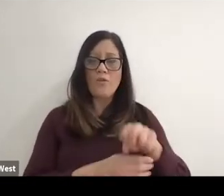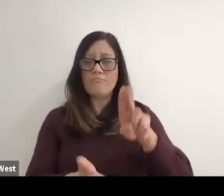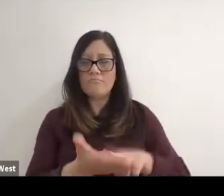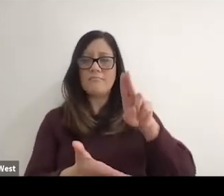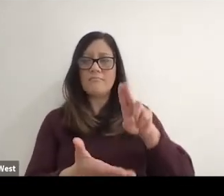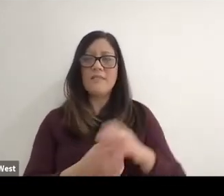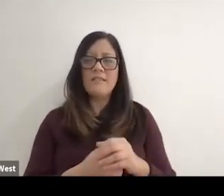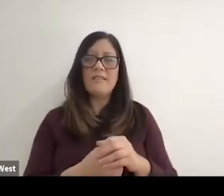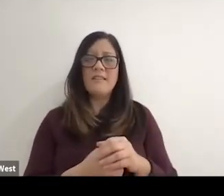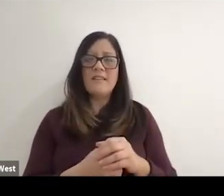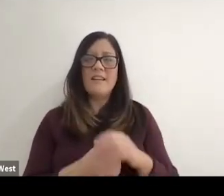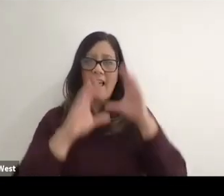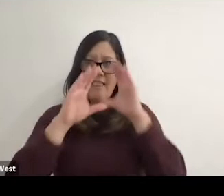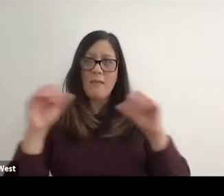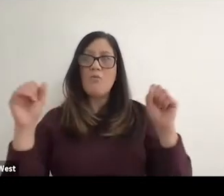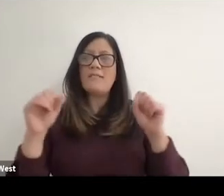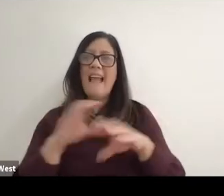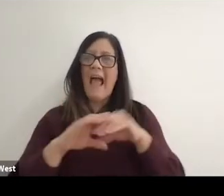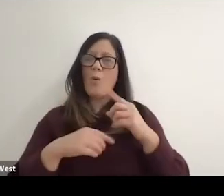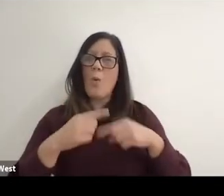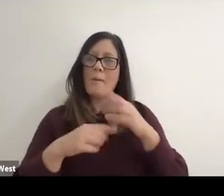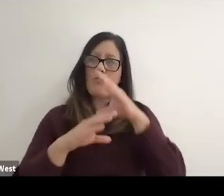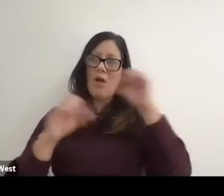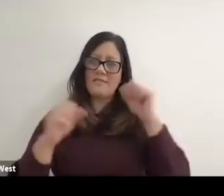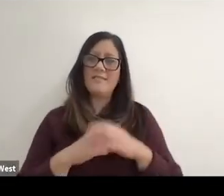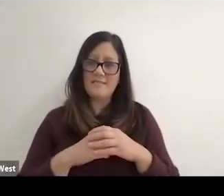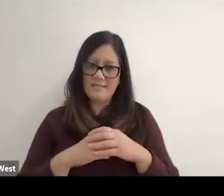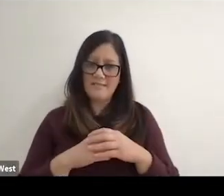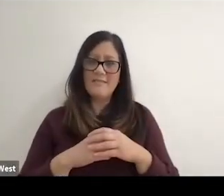and then let the outgoing president bring the General Assembly to a conclusion?